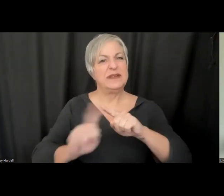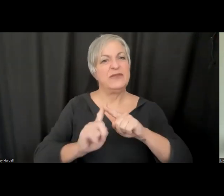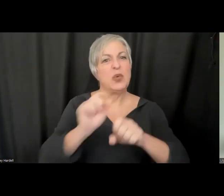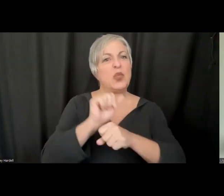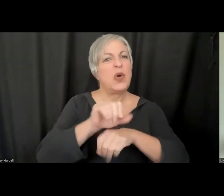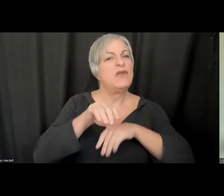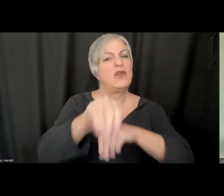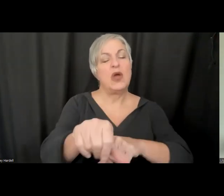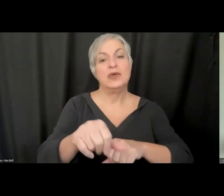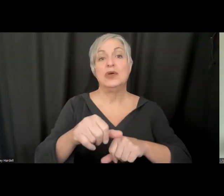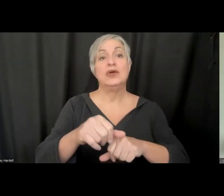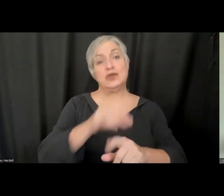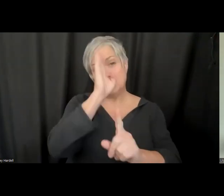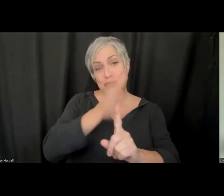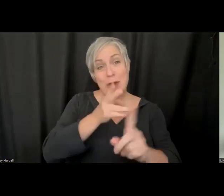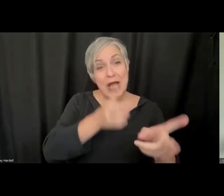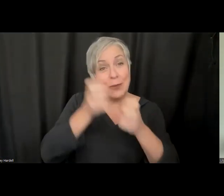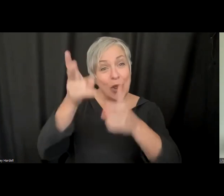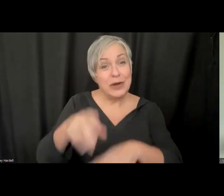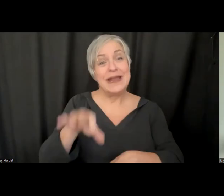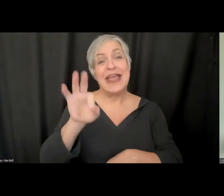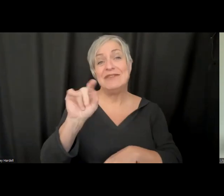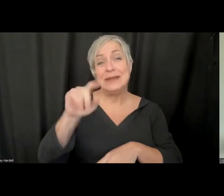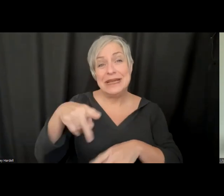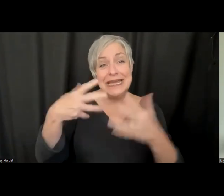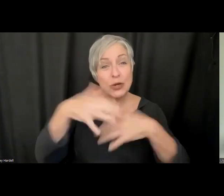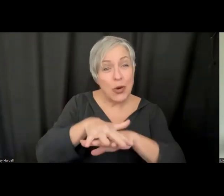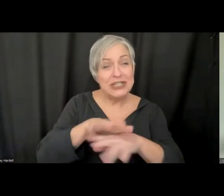direct upload, FTP, integrations, APIs. One of the